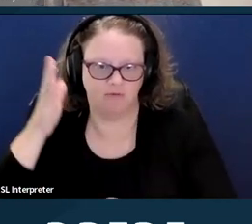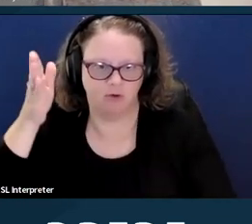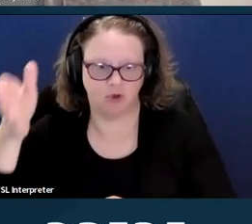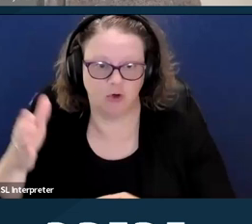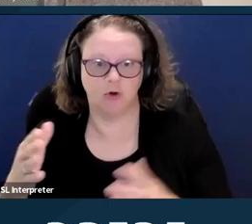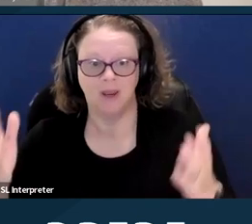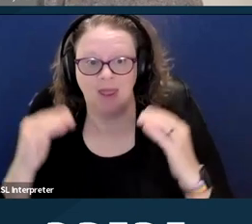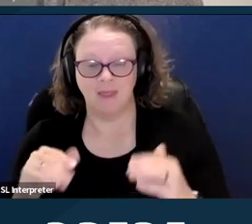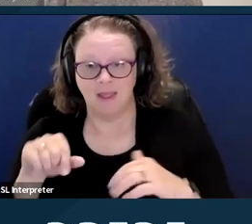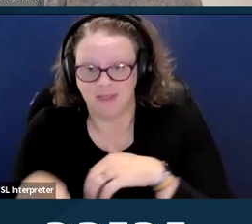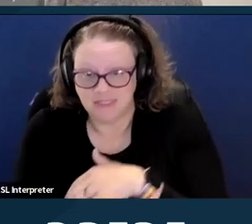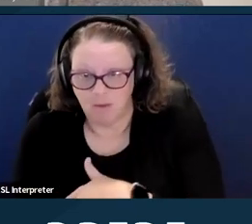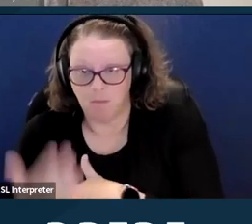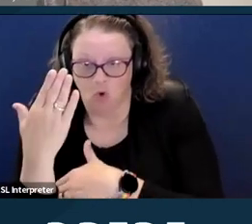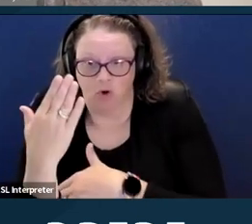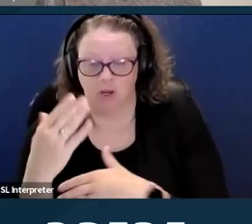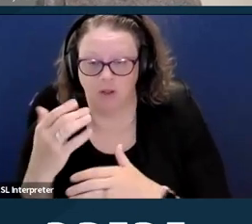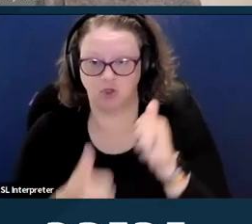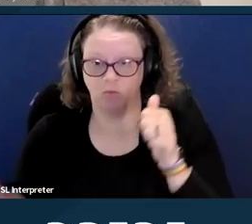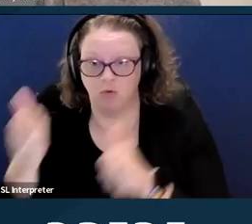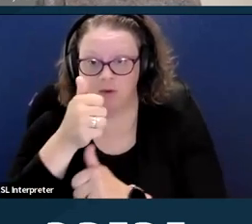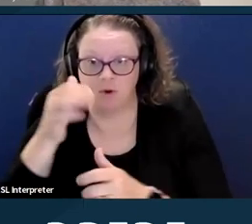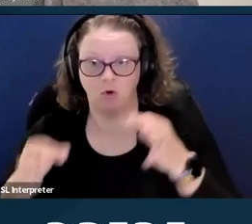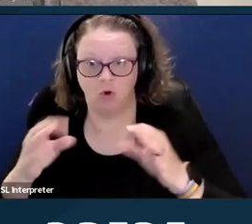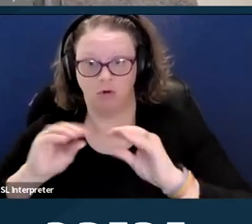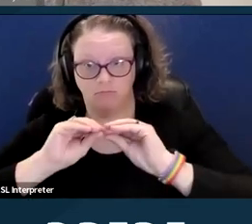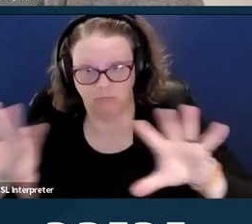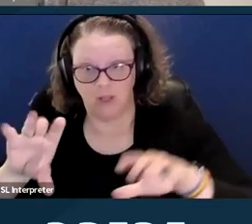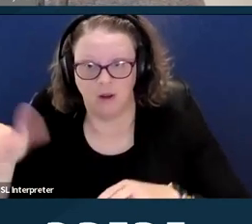this morning in Moyle versus the United States.